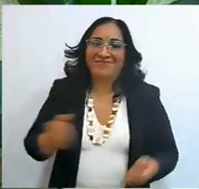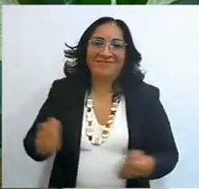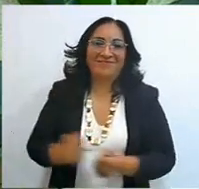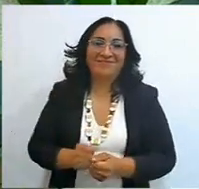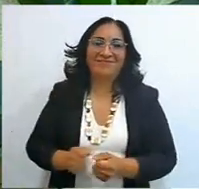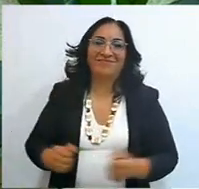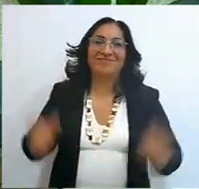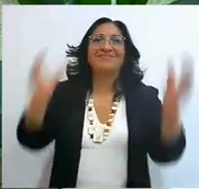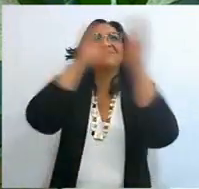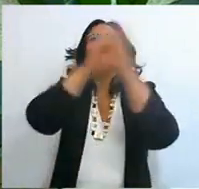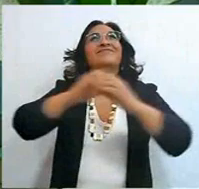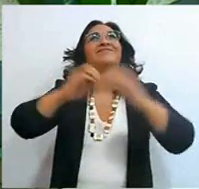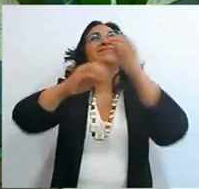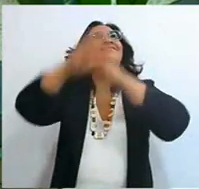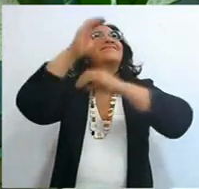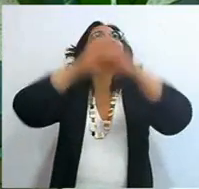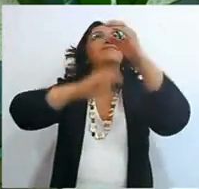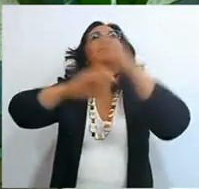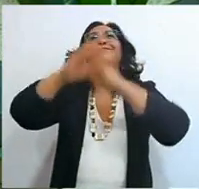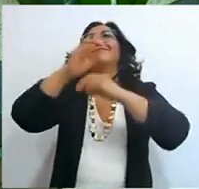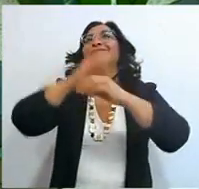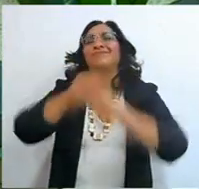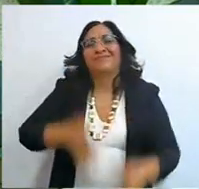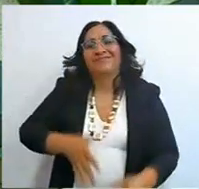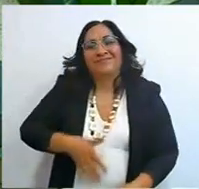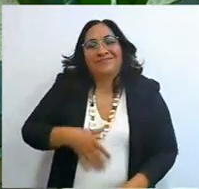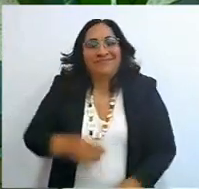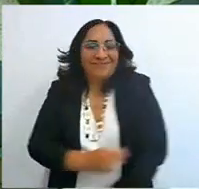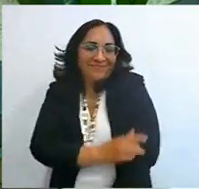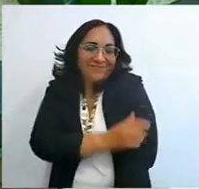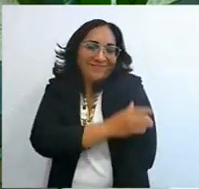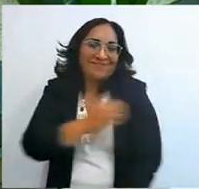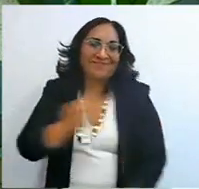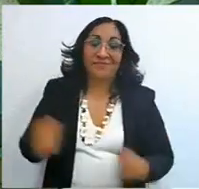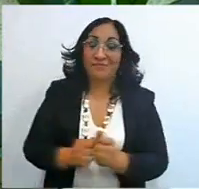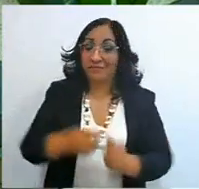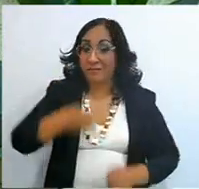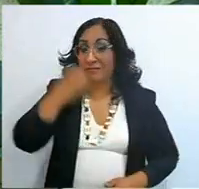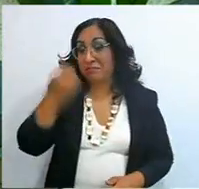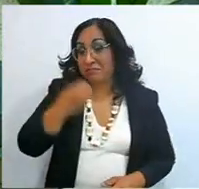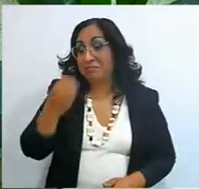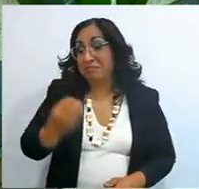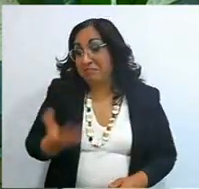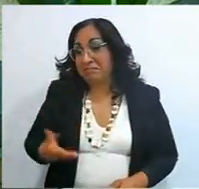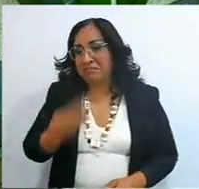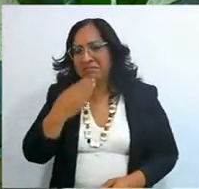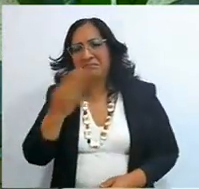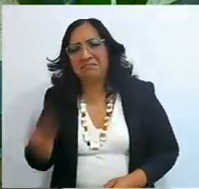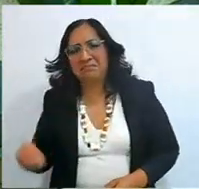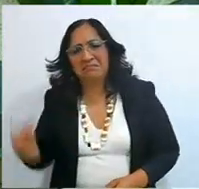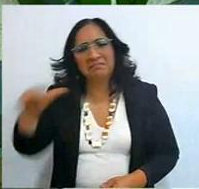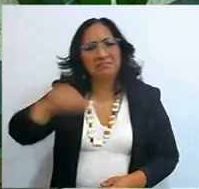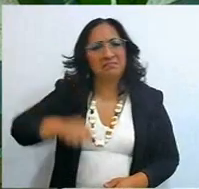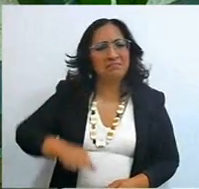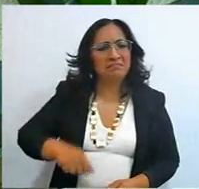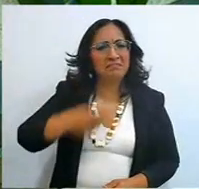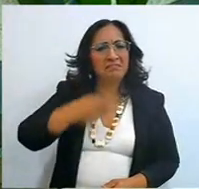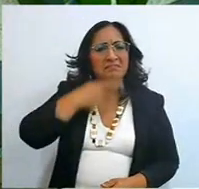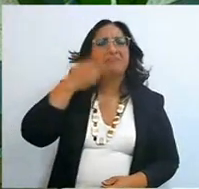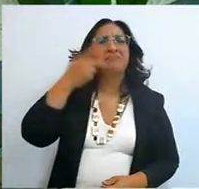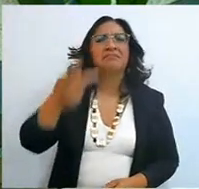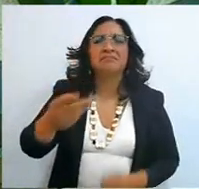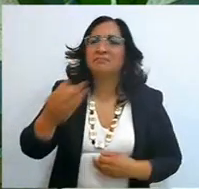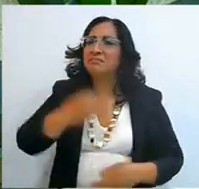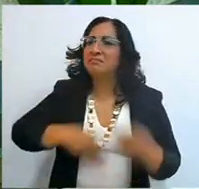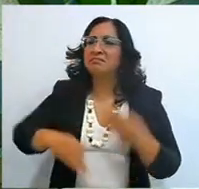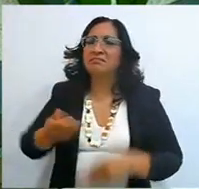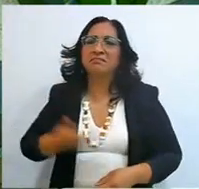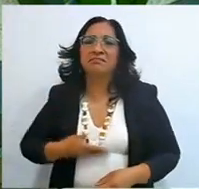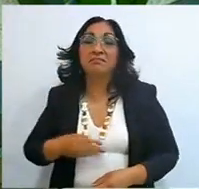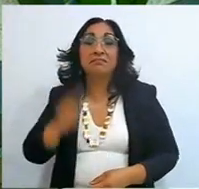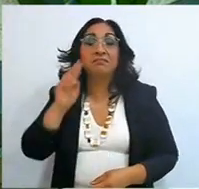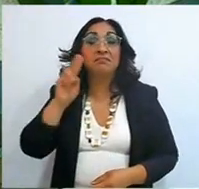being moved by the prayer and well, today I am going to talk to you, everything has to do with it, because the Bible goes,